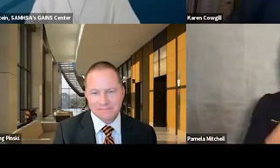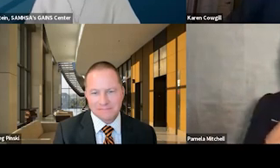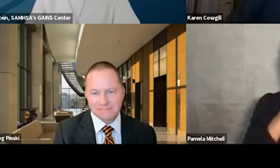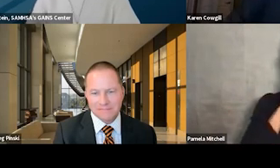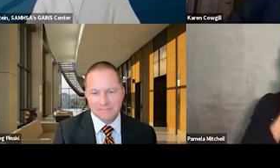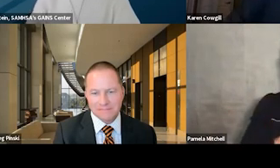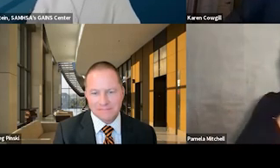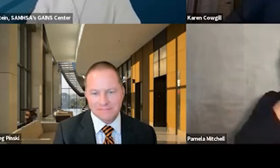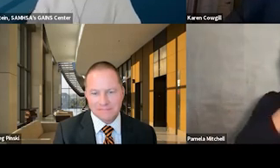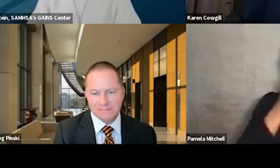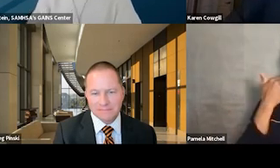and thank you so much for everyone